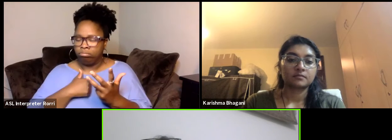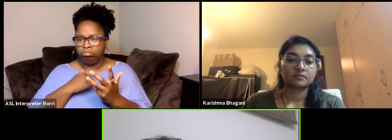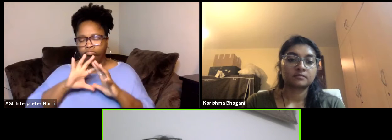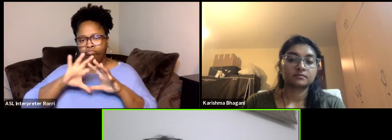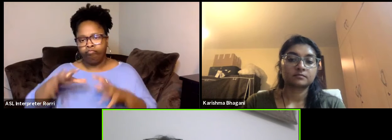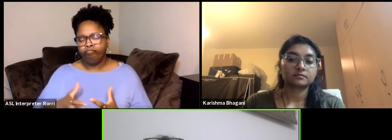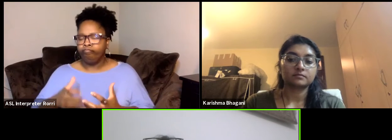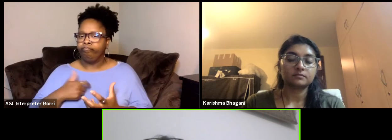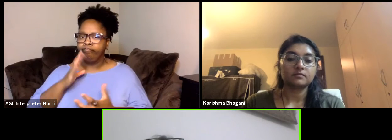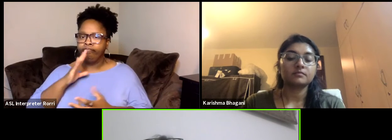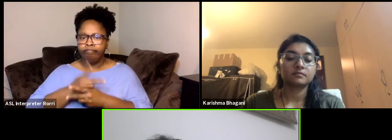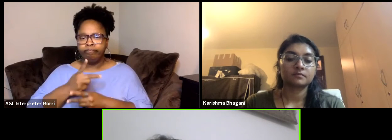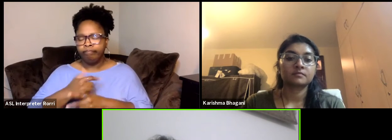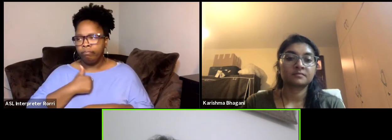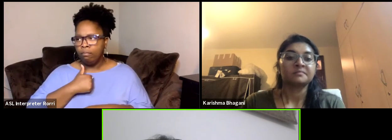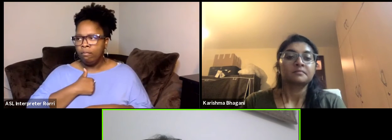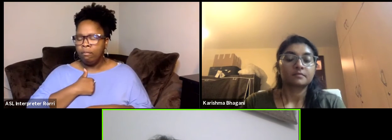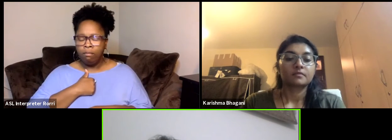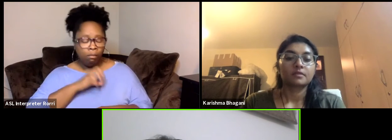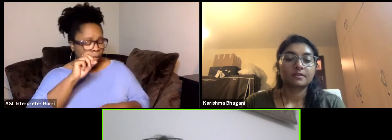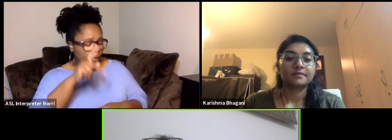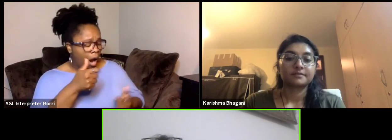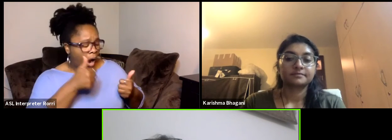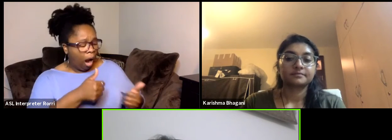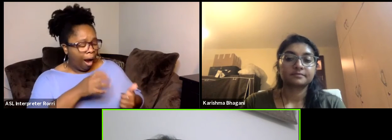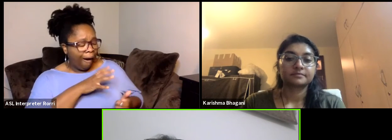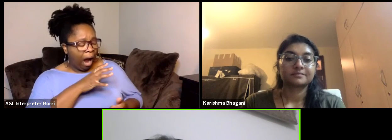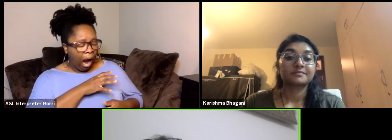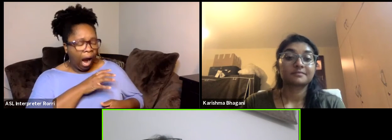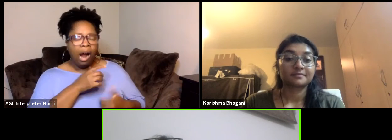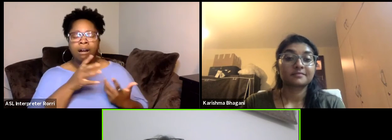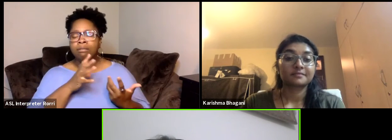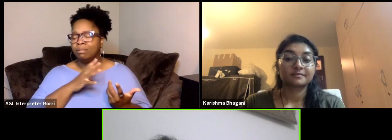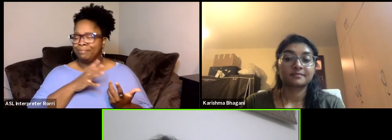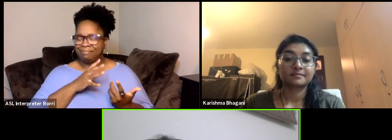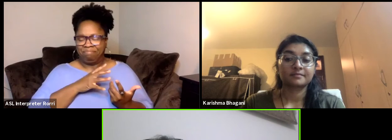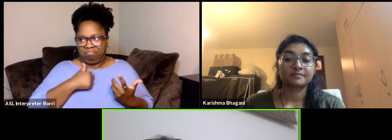So what I did, I had my event done three time, I don't need it anything at the opposite.